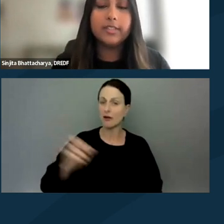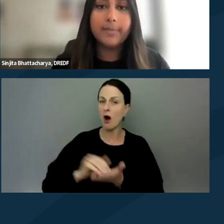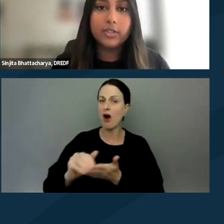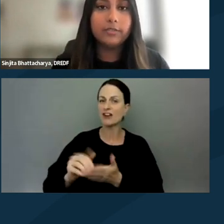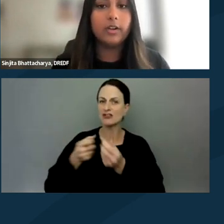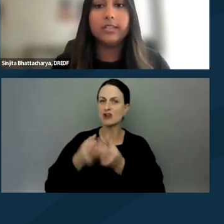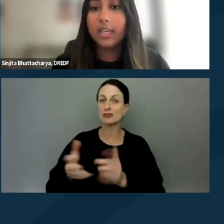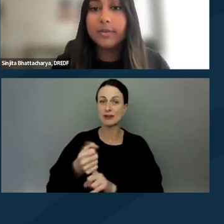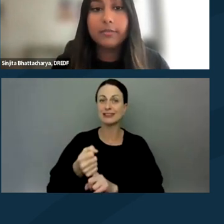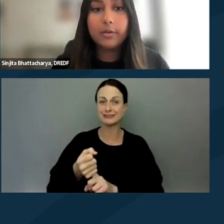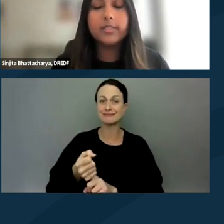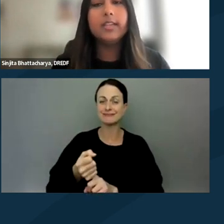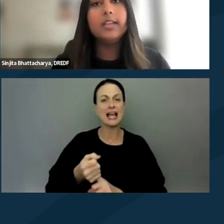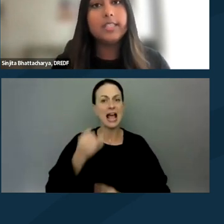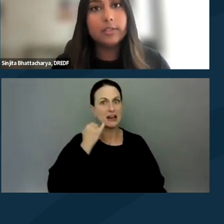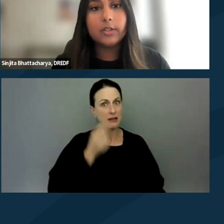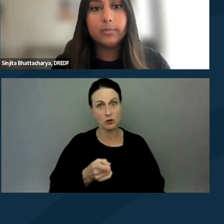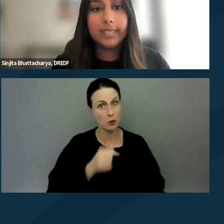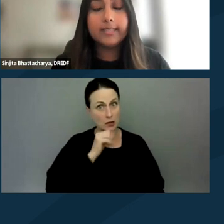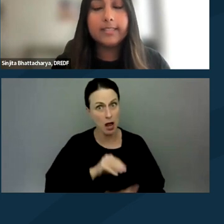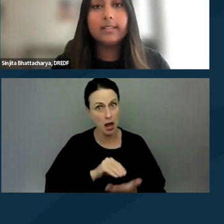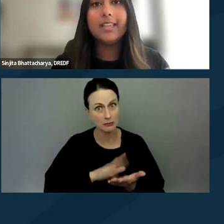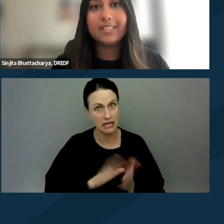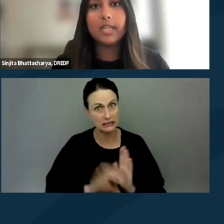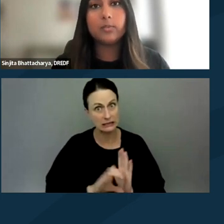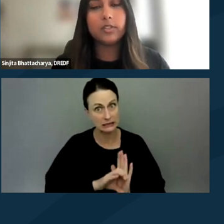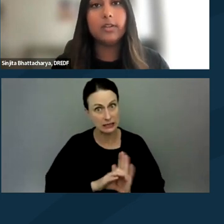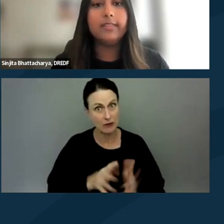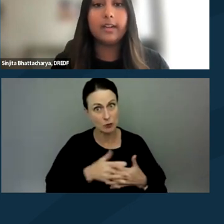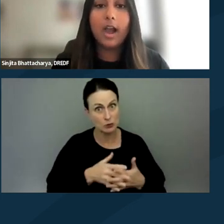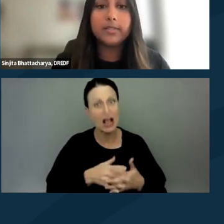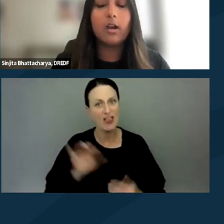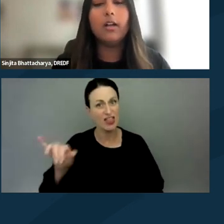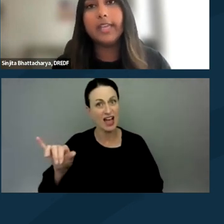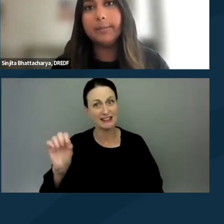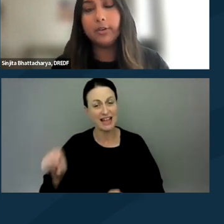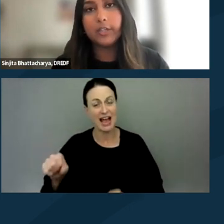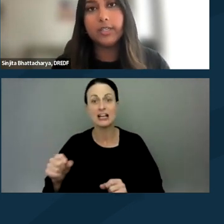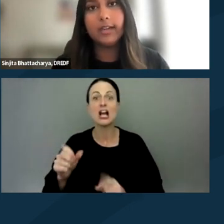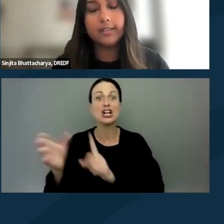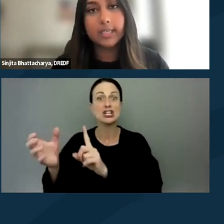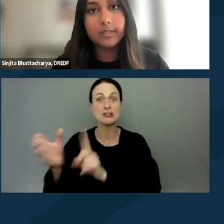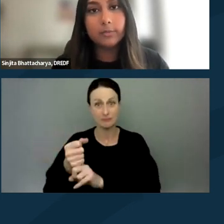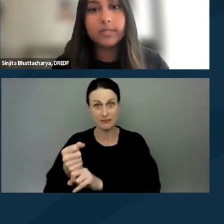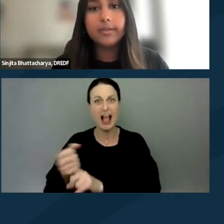especially for undocumented folks, civil disobedience can sometimes result in the cops calling Immigration and Customs Enforcement